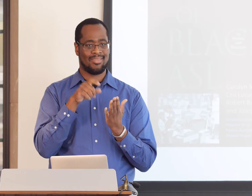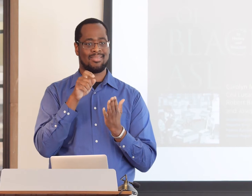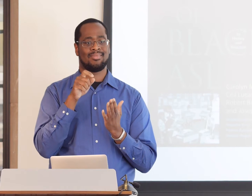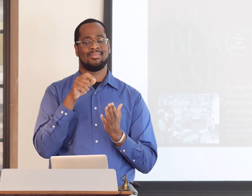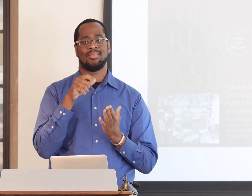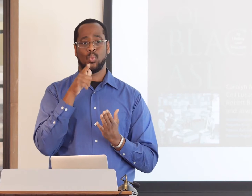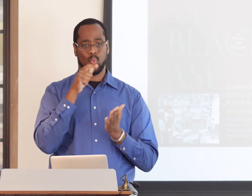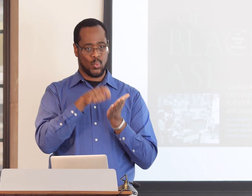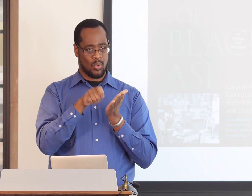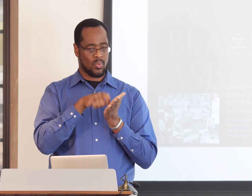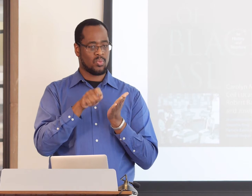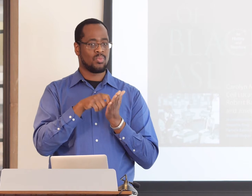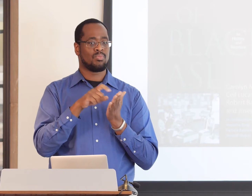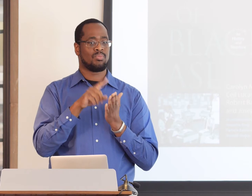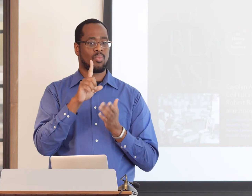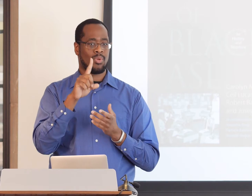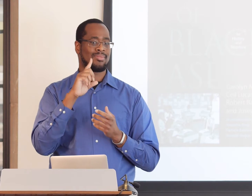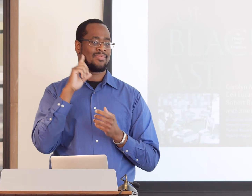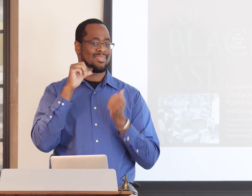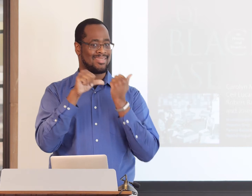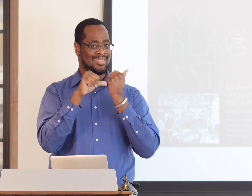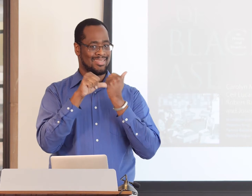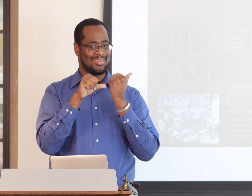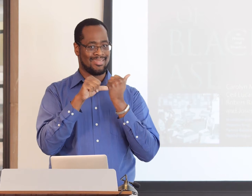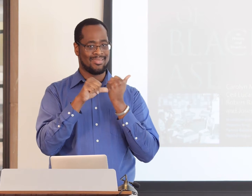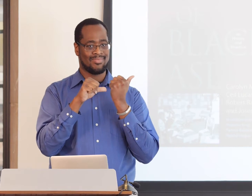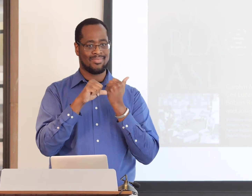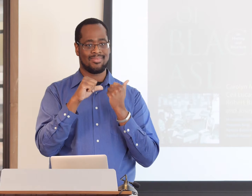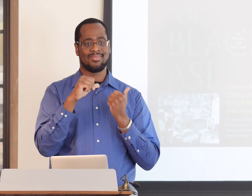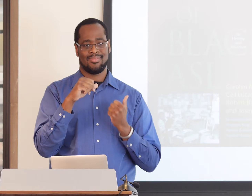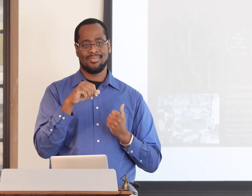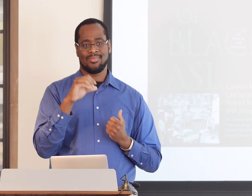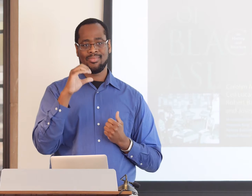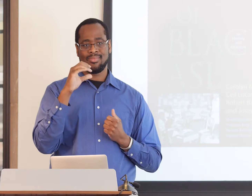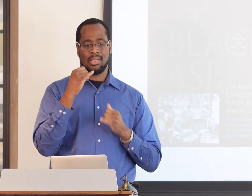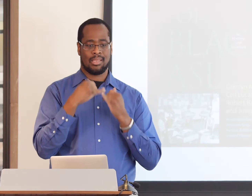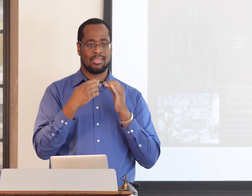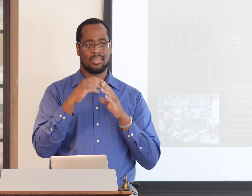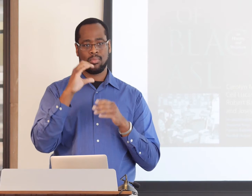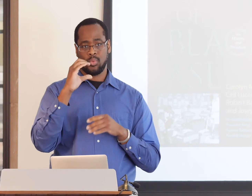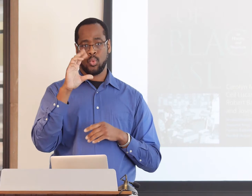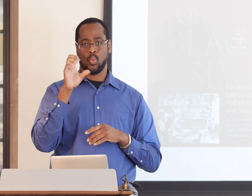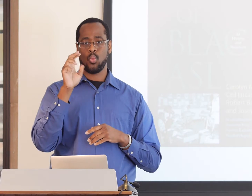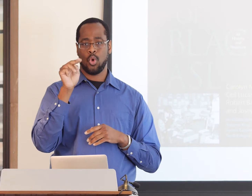and he had one essay and it was written by one of his Deaf assistants,